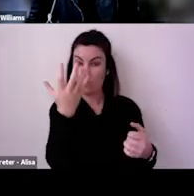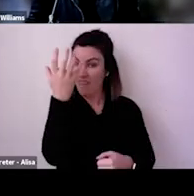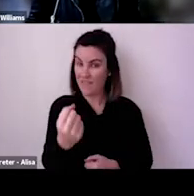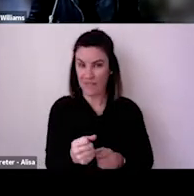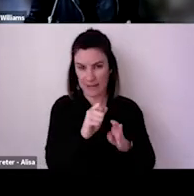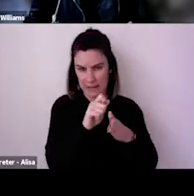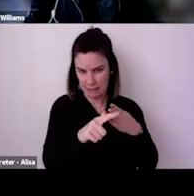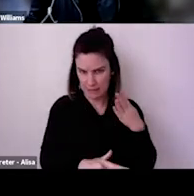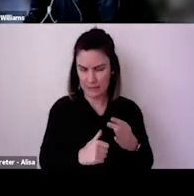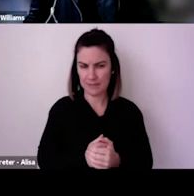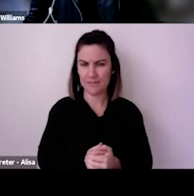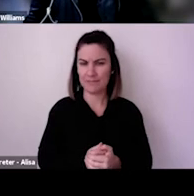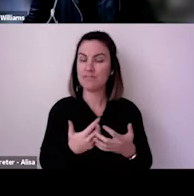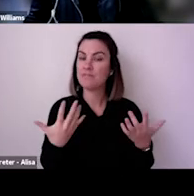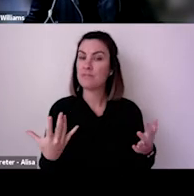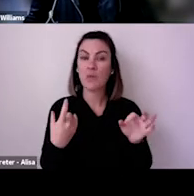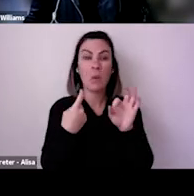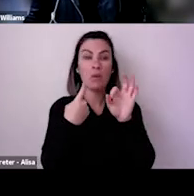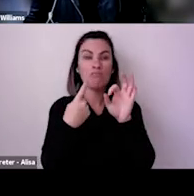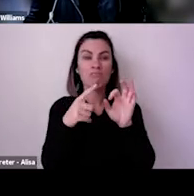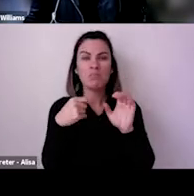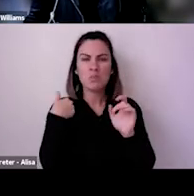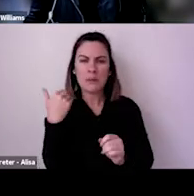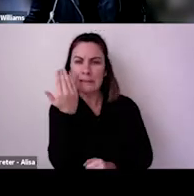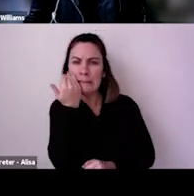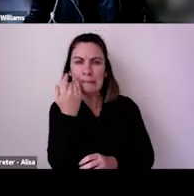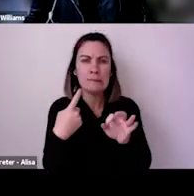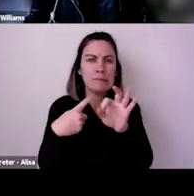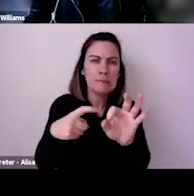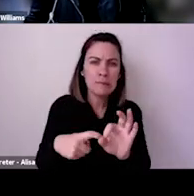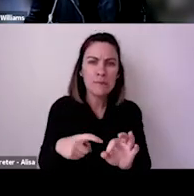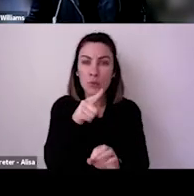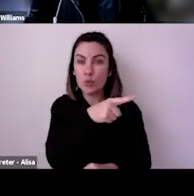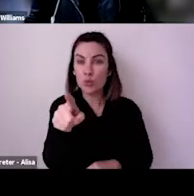So when we ask "How will your attendance be affected long term?", more Australian audiences